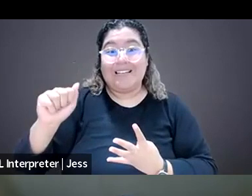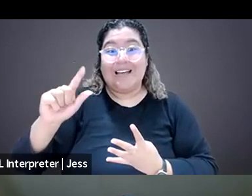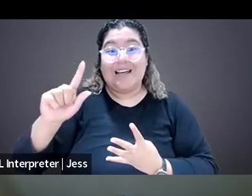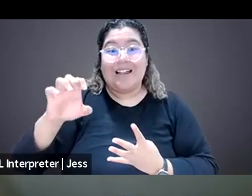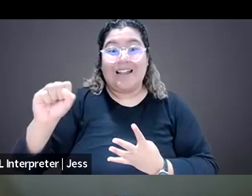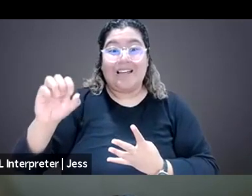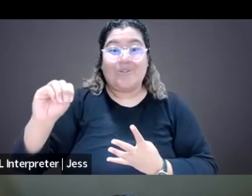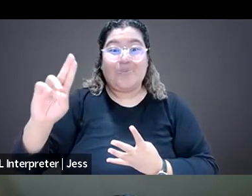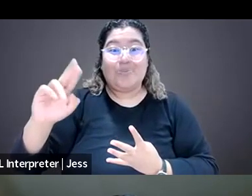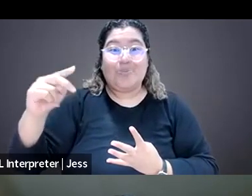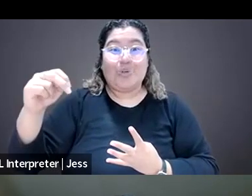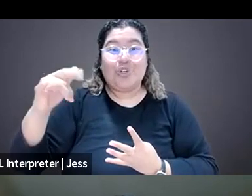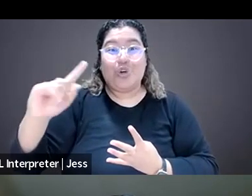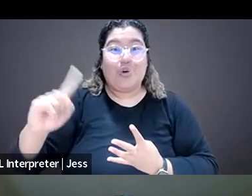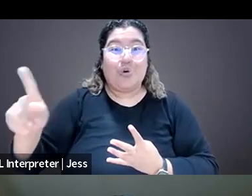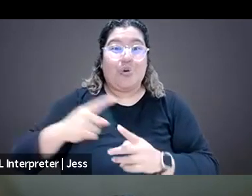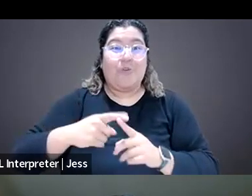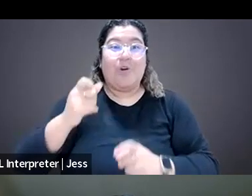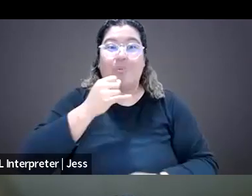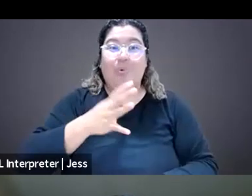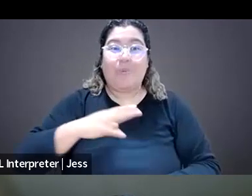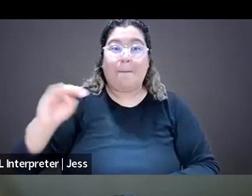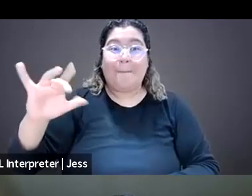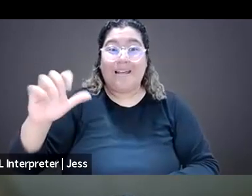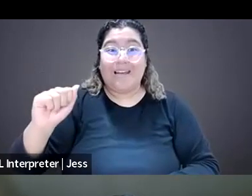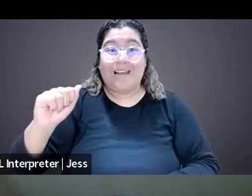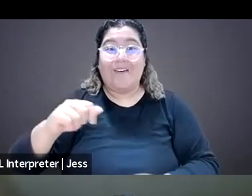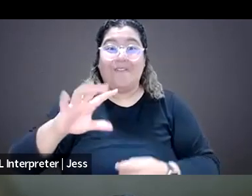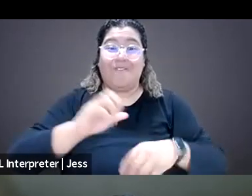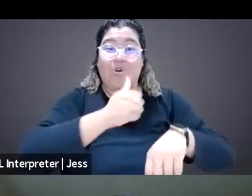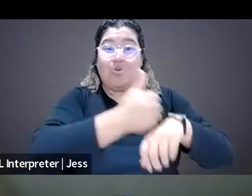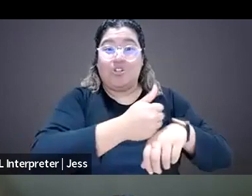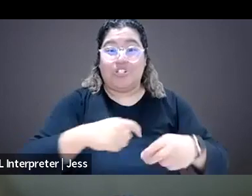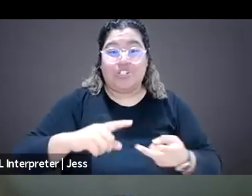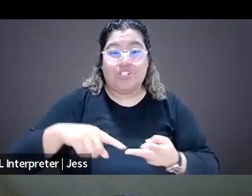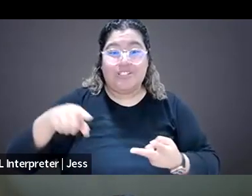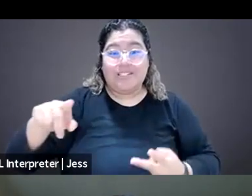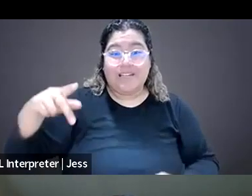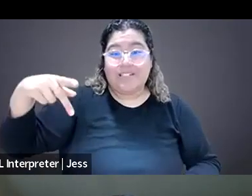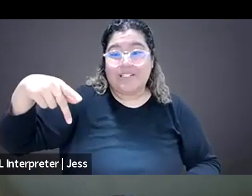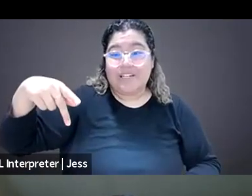Media Foundation, Jeje Mohamed from Penn-America, Pratika Katiyar, a Gen Z free expression activist,